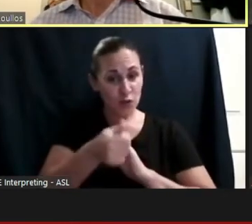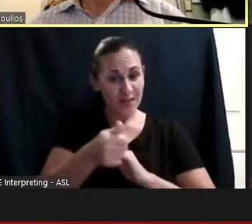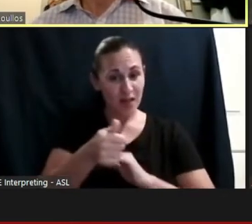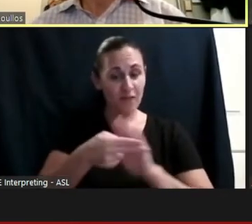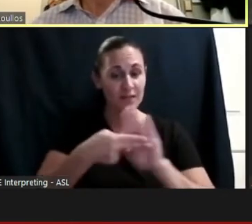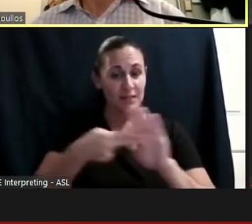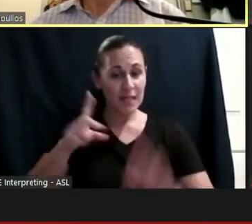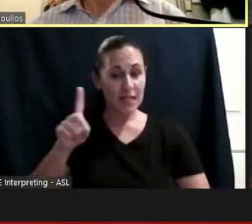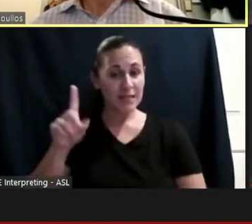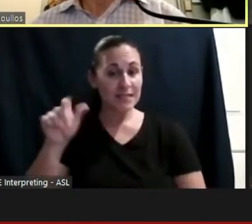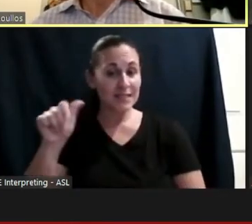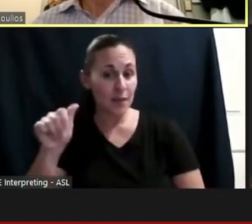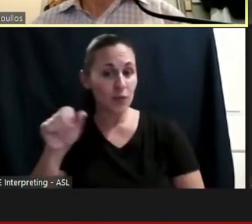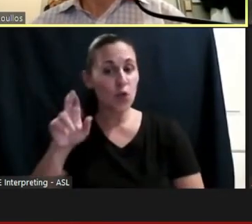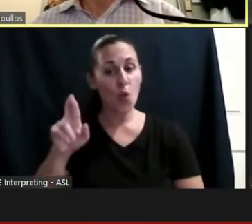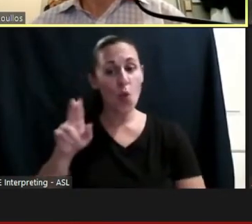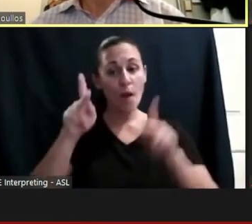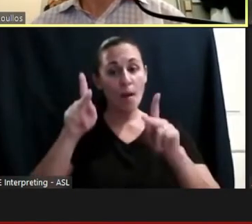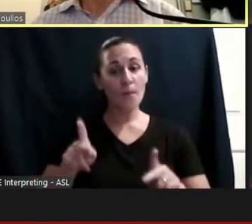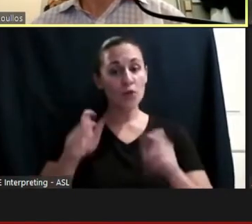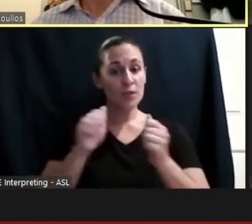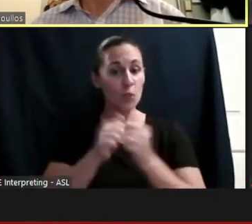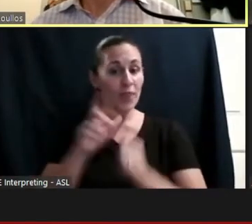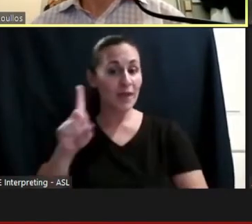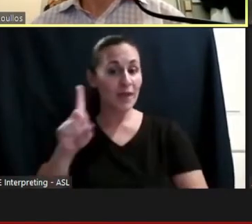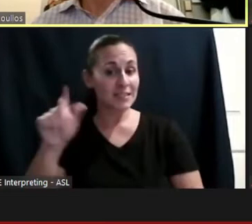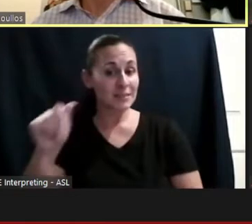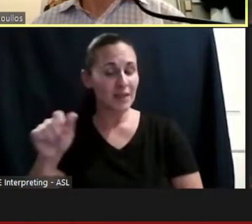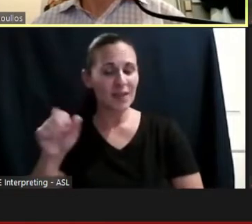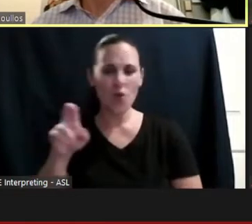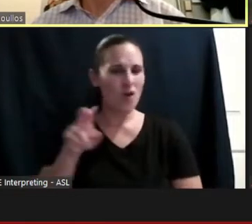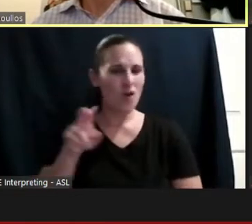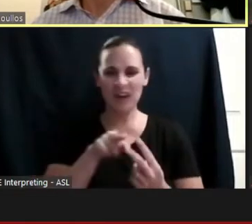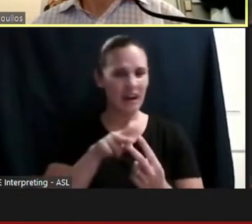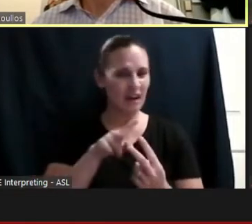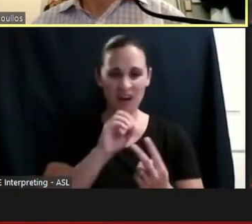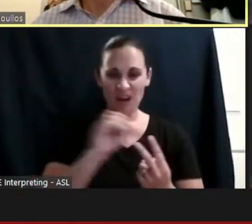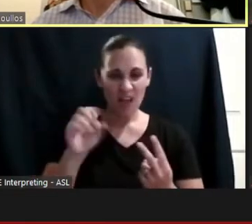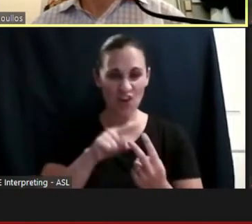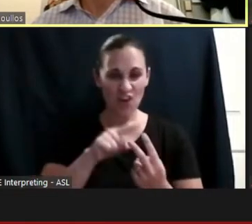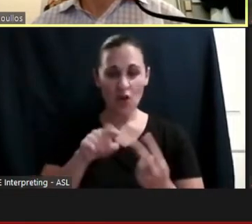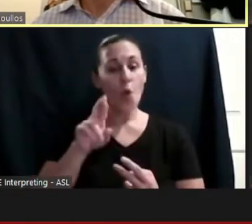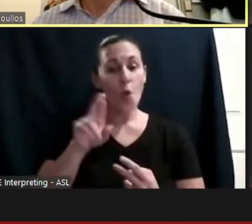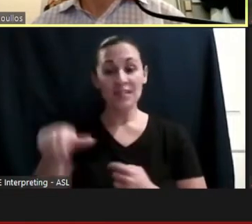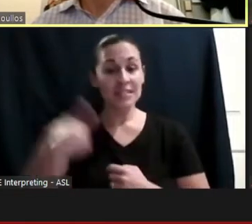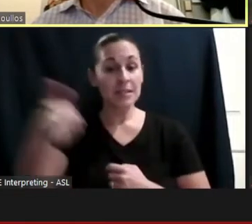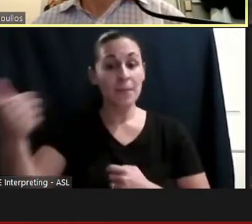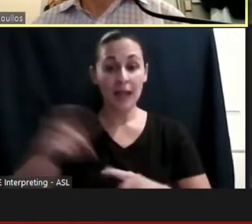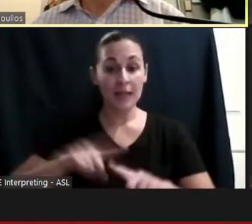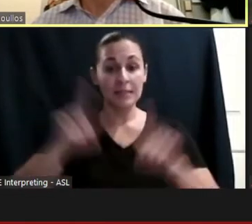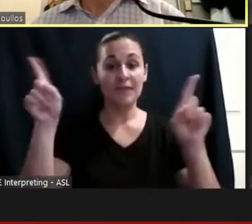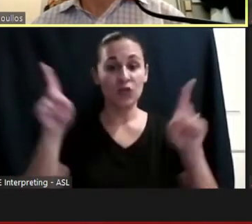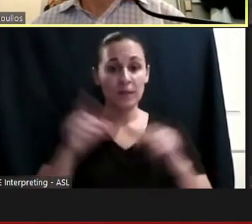or a person with a disability or neither or something else? So let's start with Sharon.